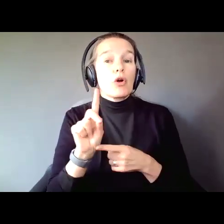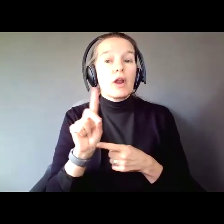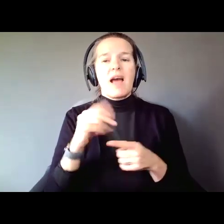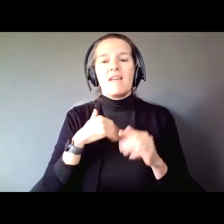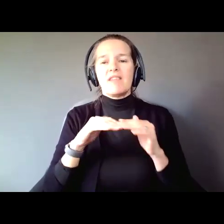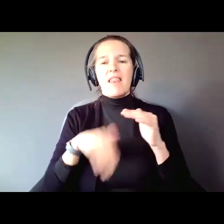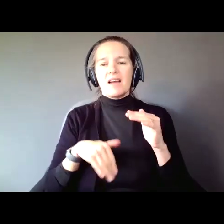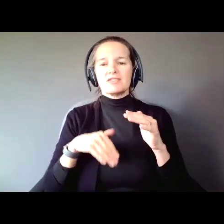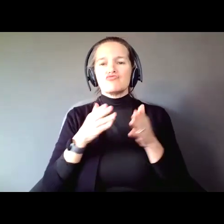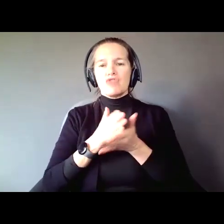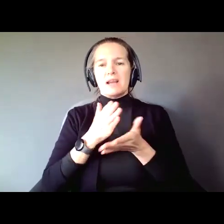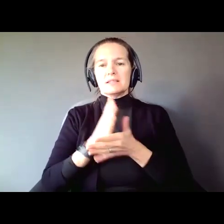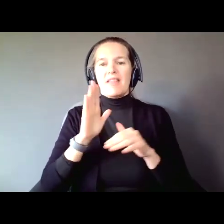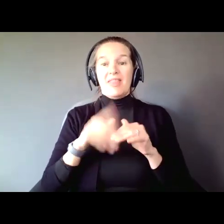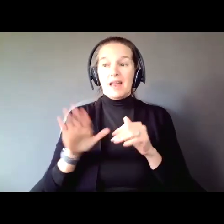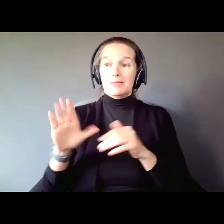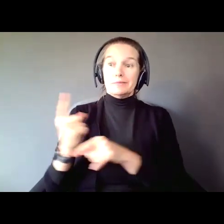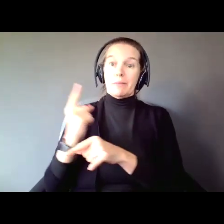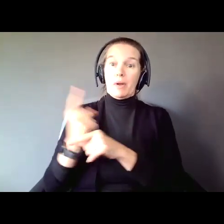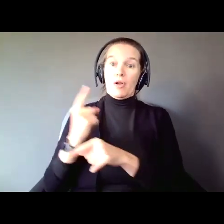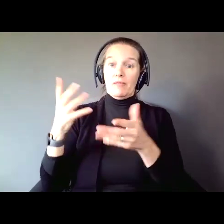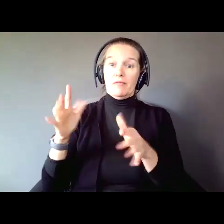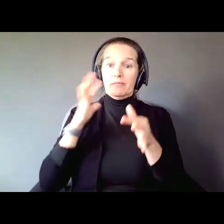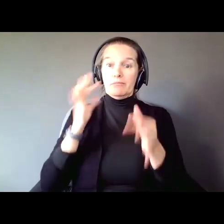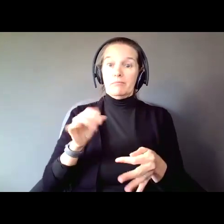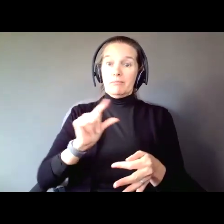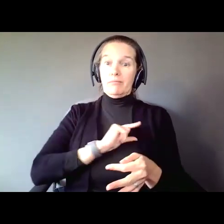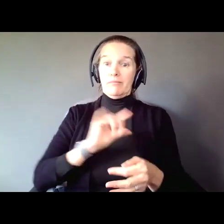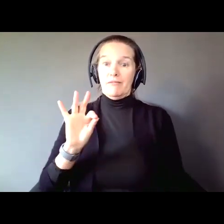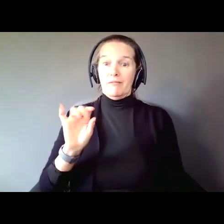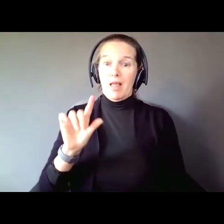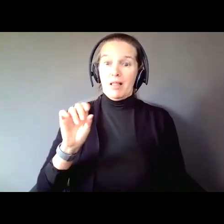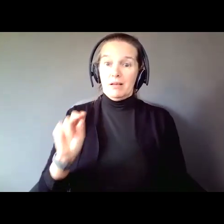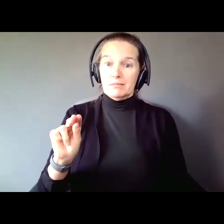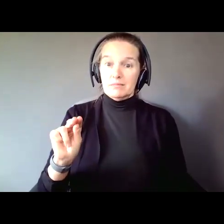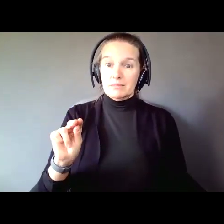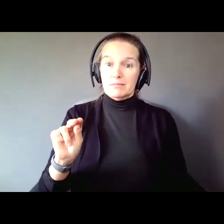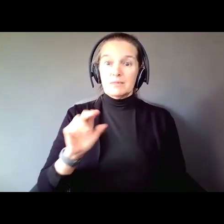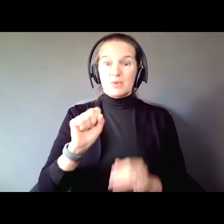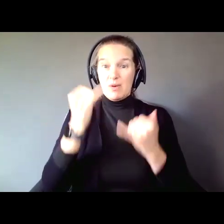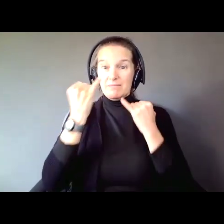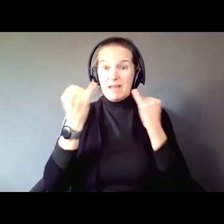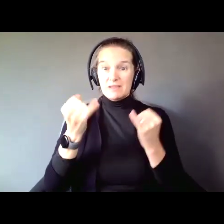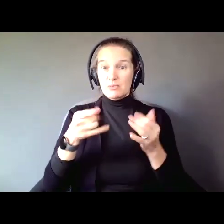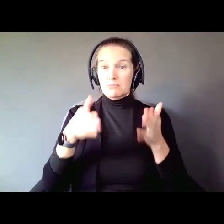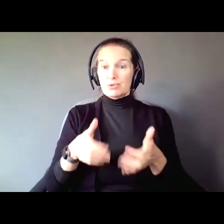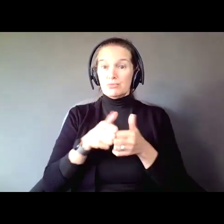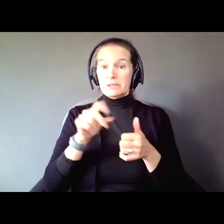the typical convicted felon. And, again, imagine being a Person with Disabilities and being told